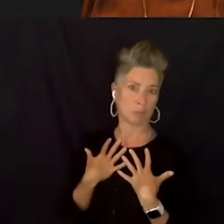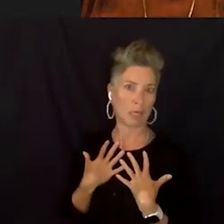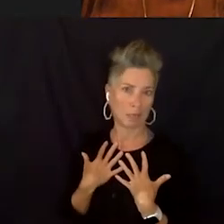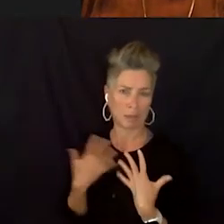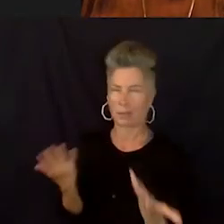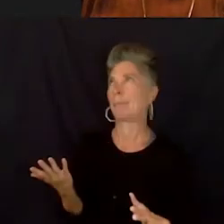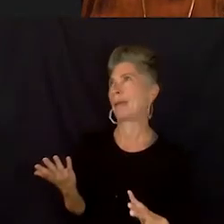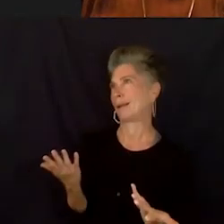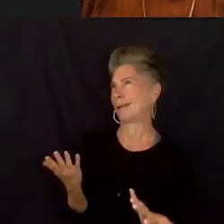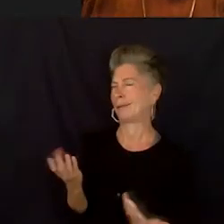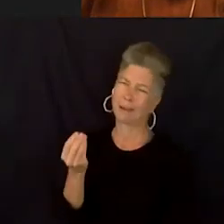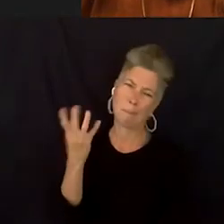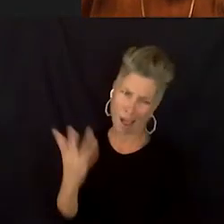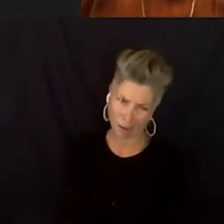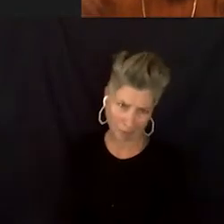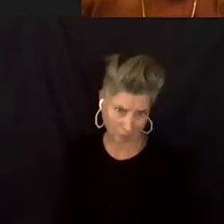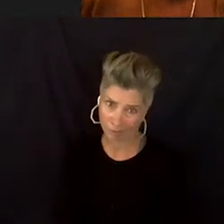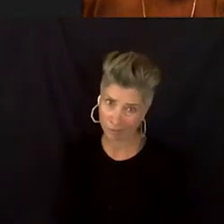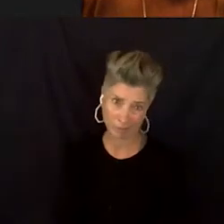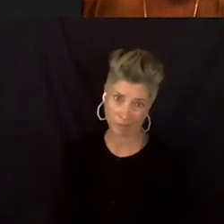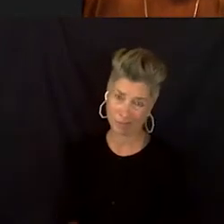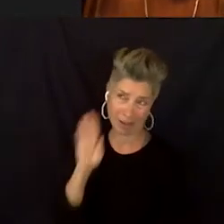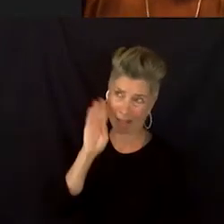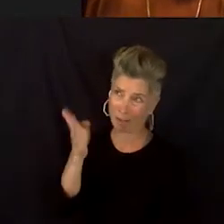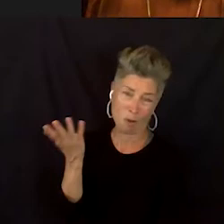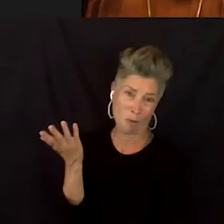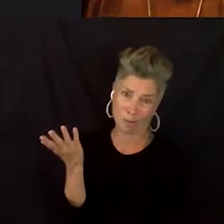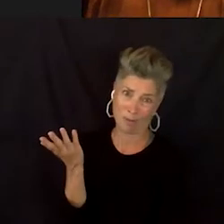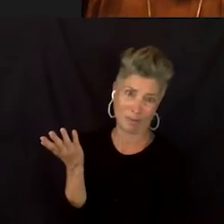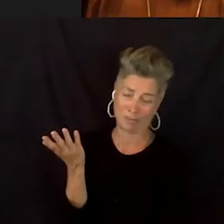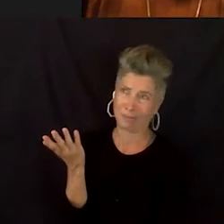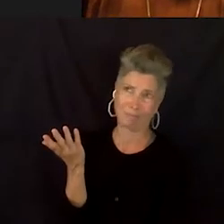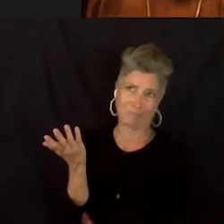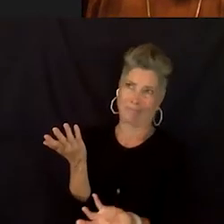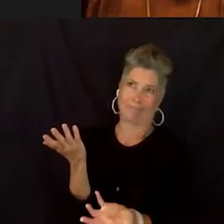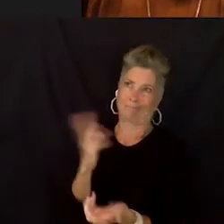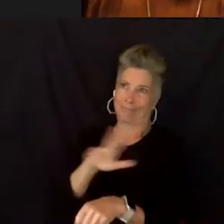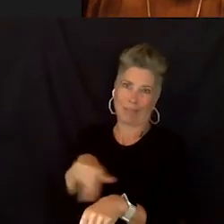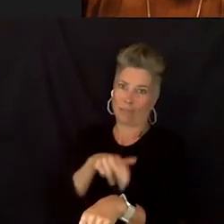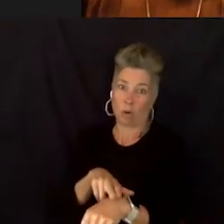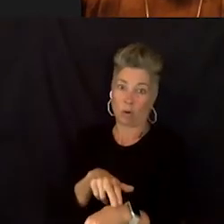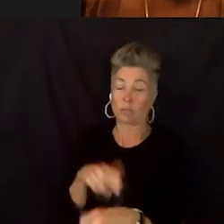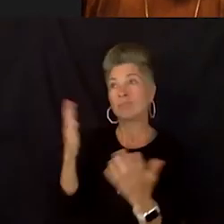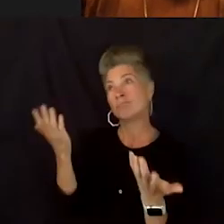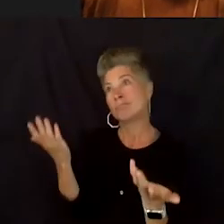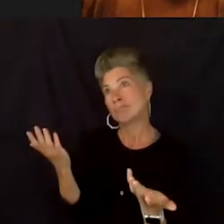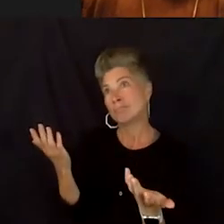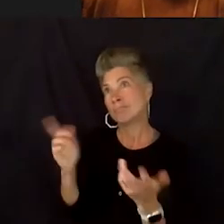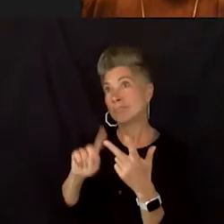How can you not? - how can you not? How can you not? Angela Bassett is a big one for me.